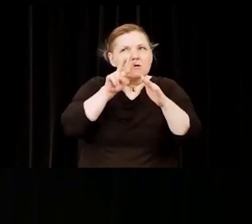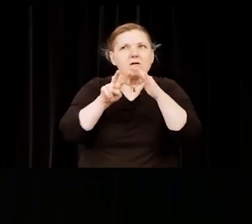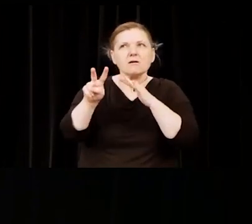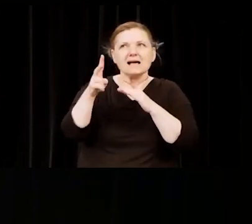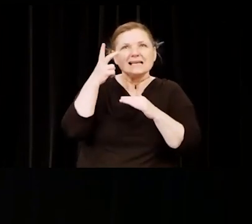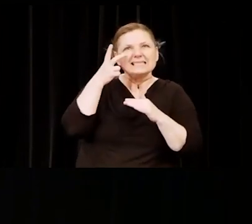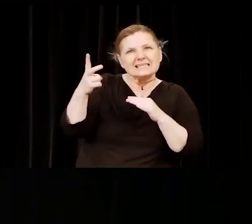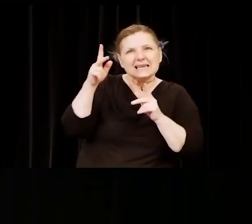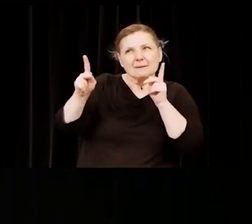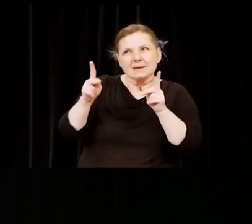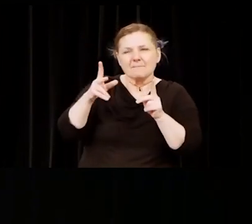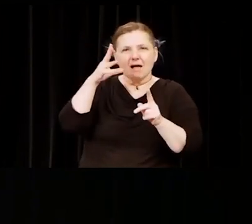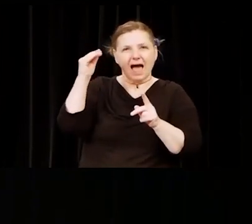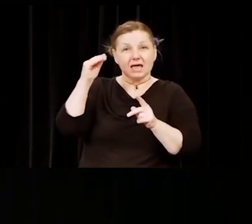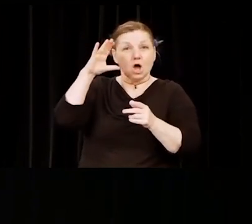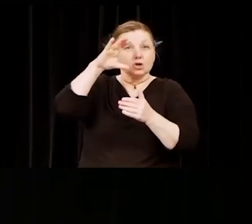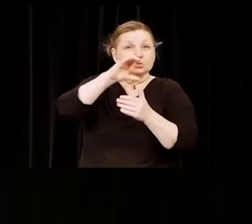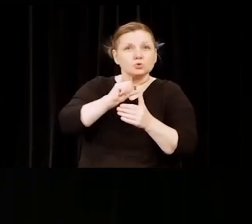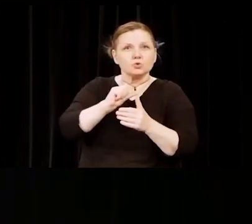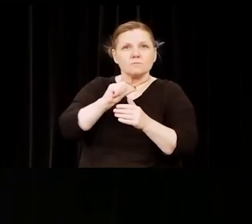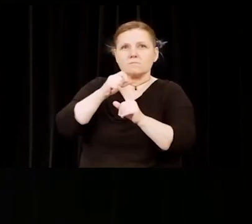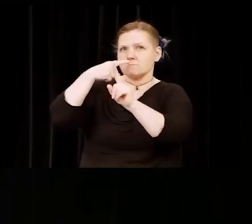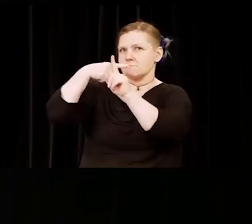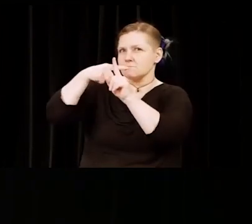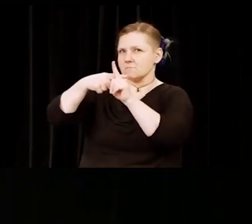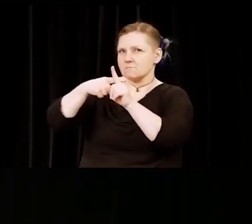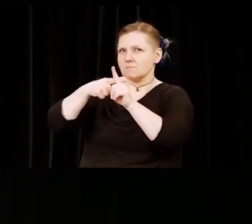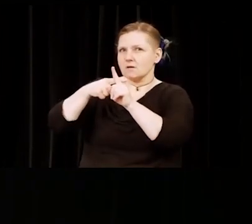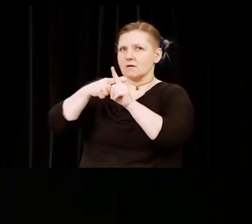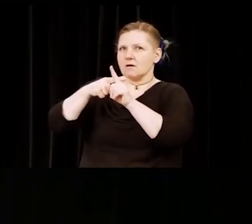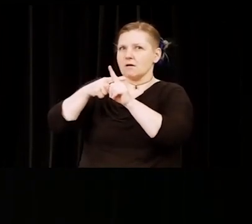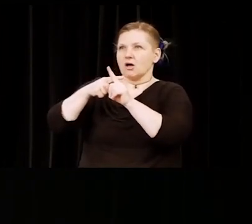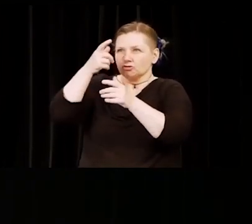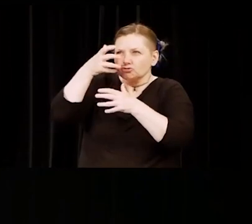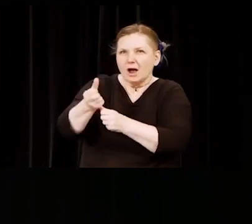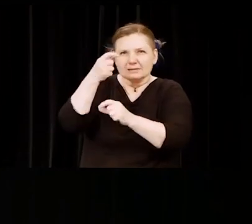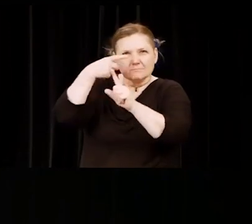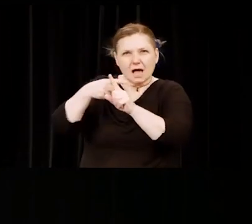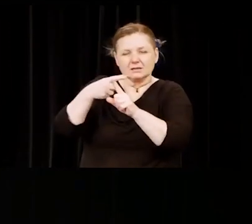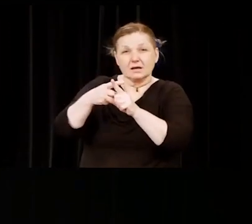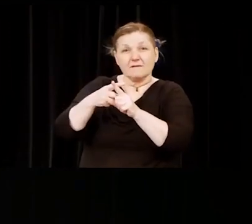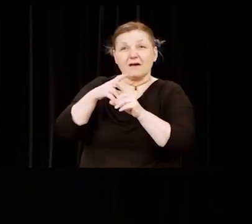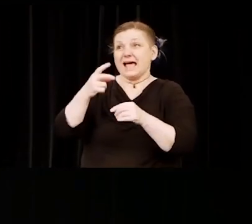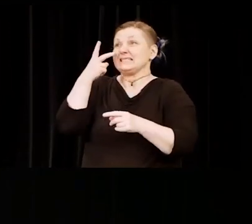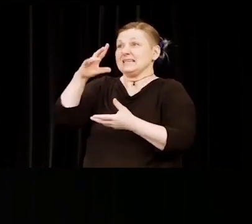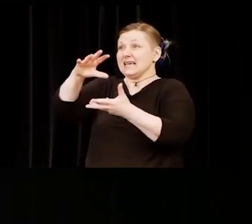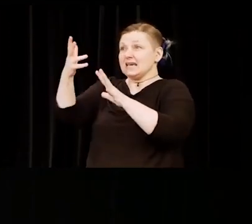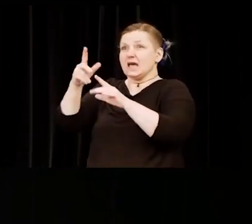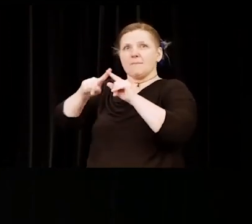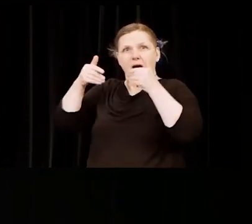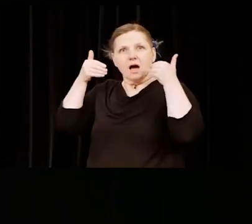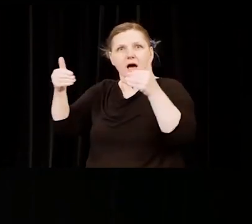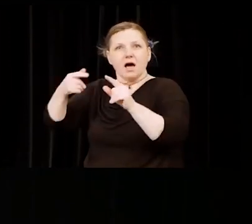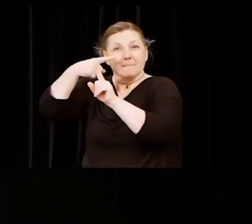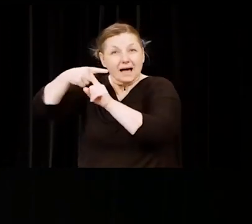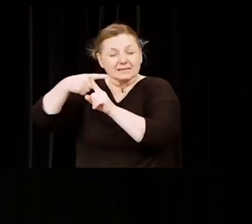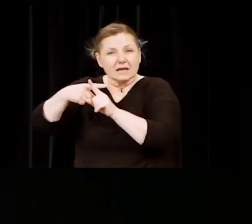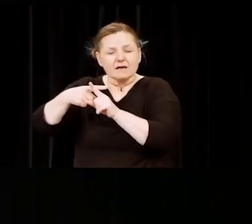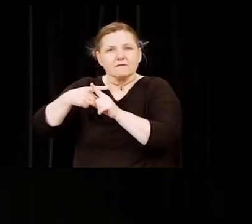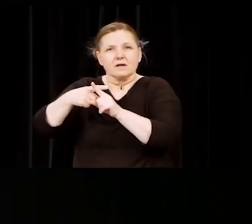our shared humanity, but to act on it. Our communities and our world, need not only your talent,